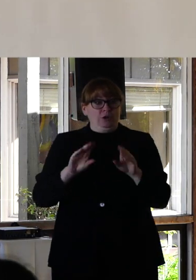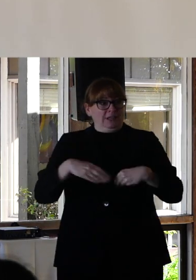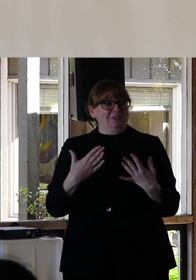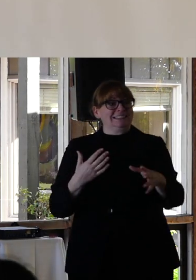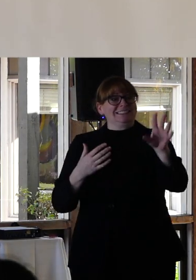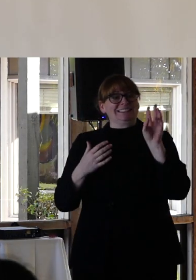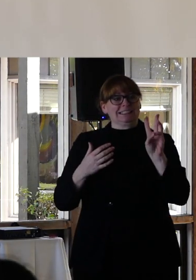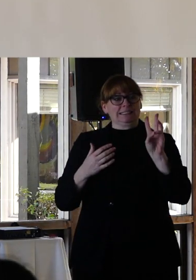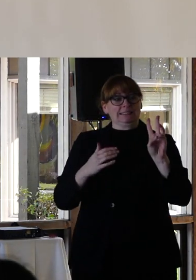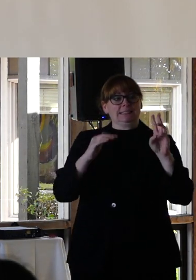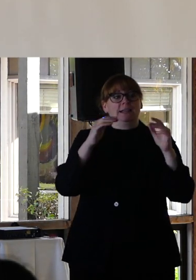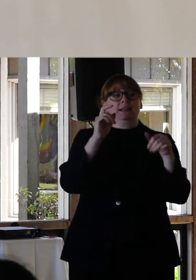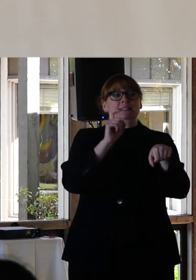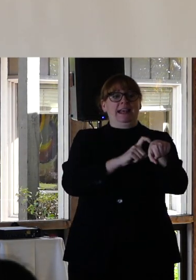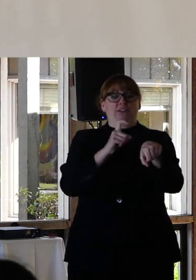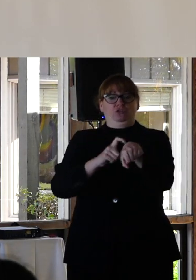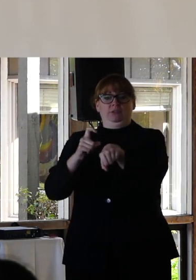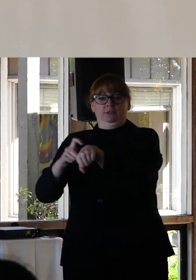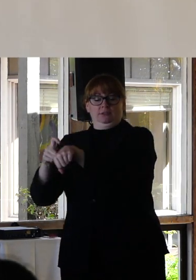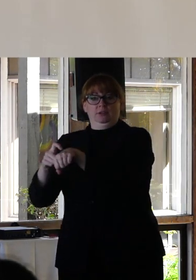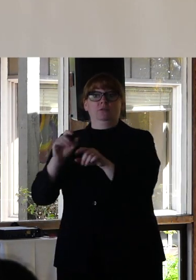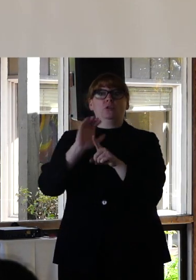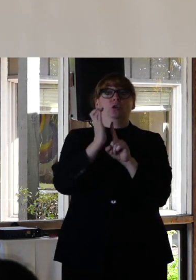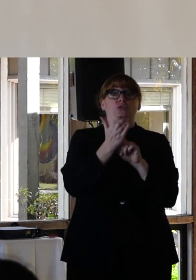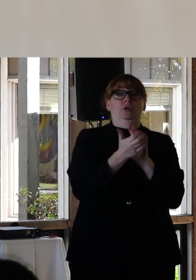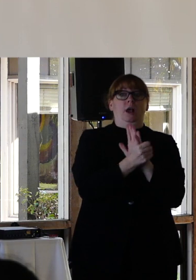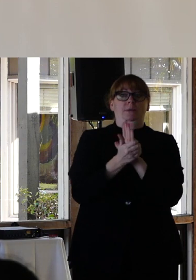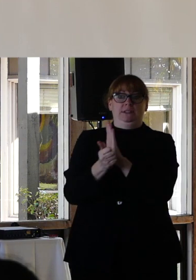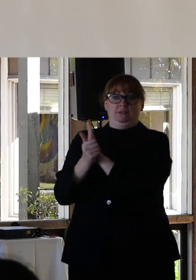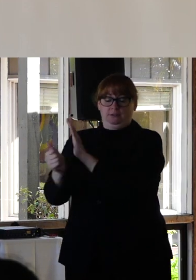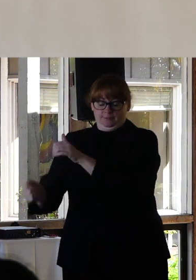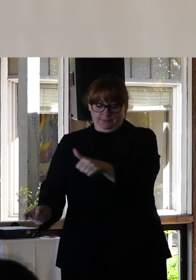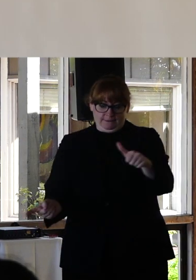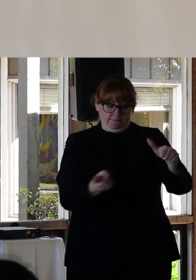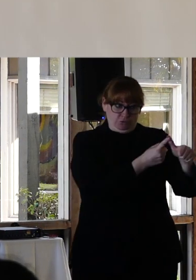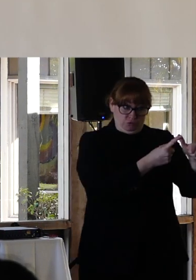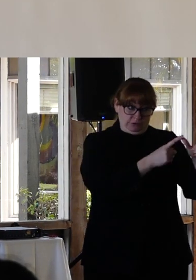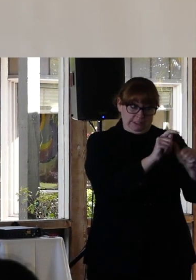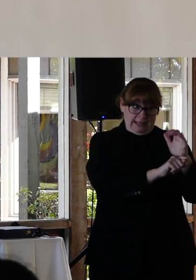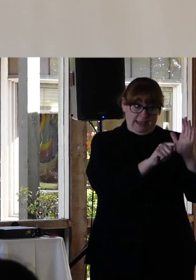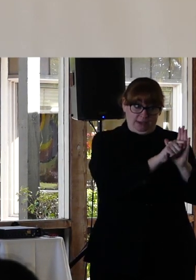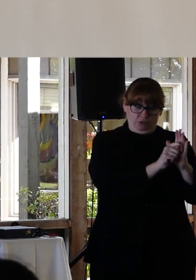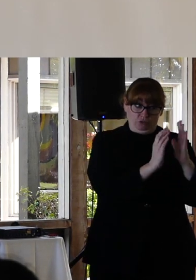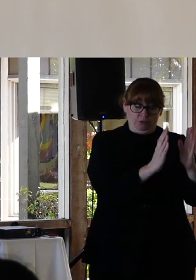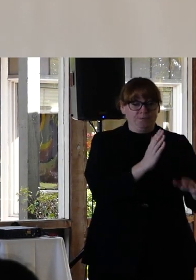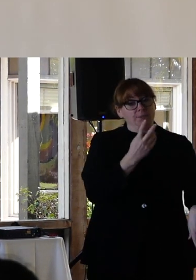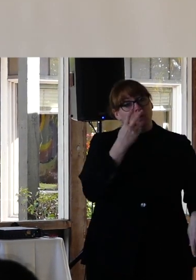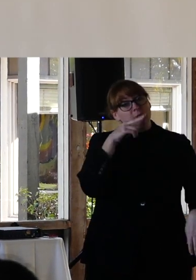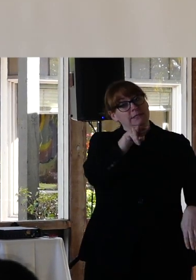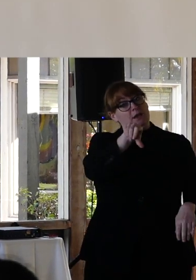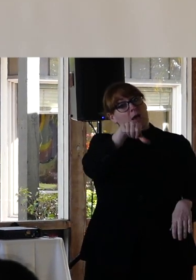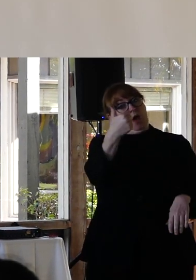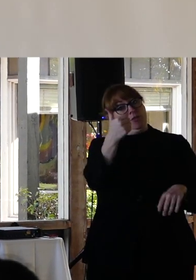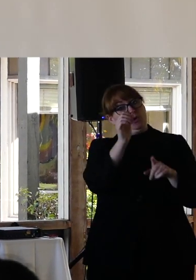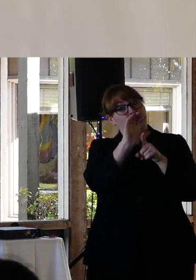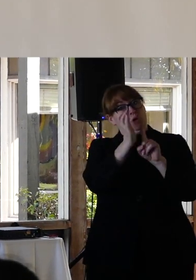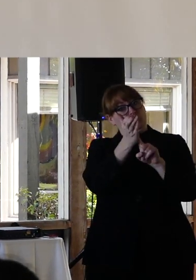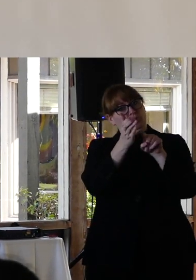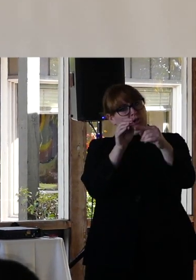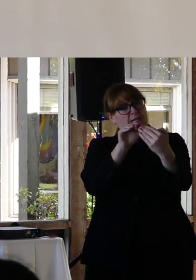of cultural competency. The first. Is seeing other cultures as inferior.